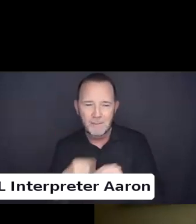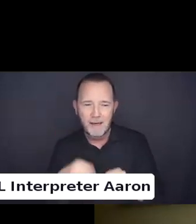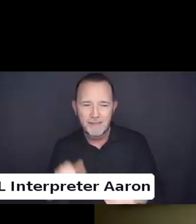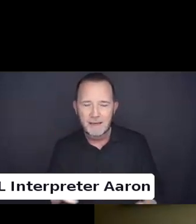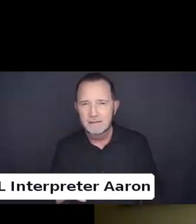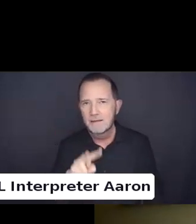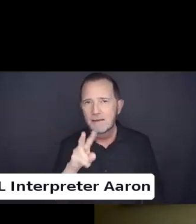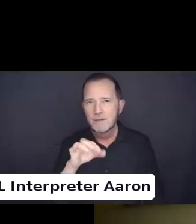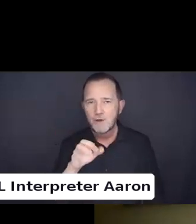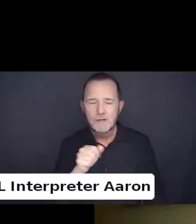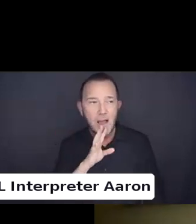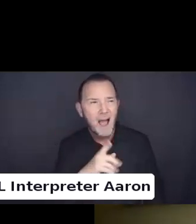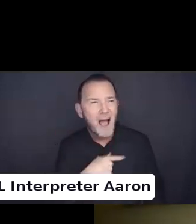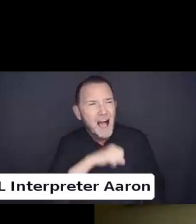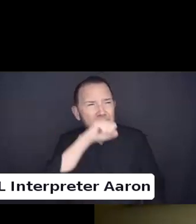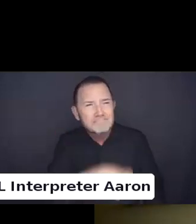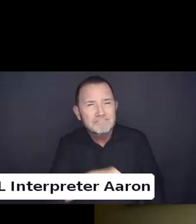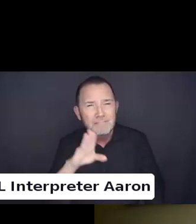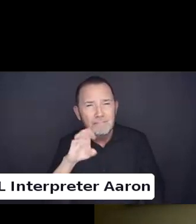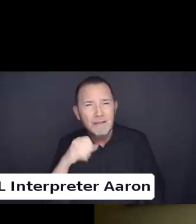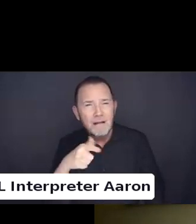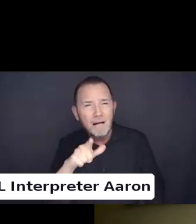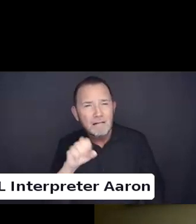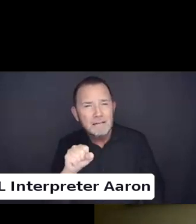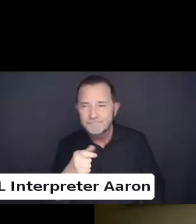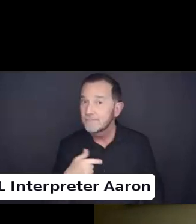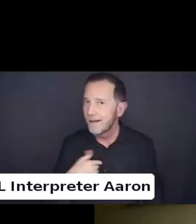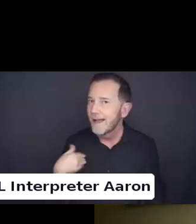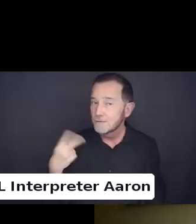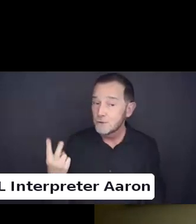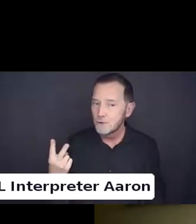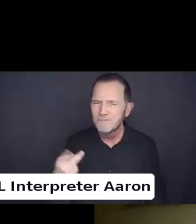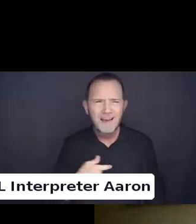I have a bigger hound. A foxhound.